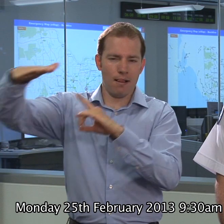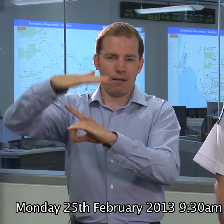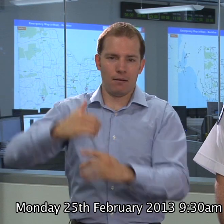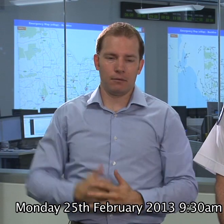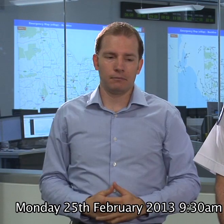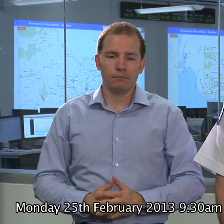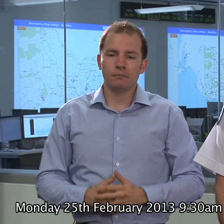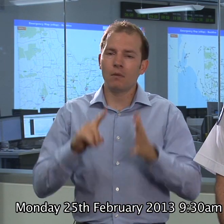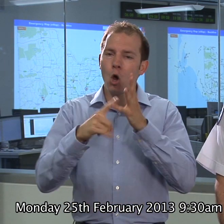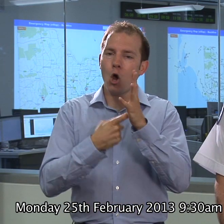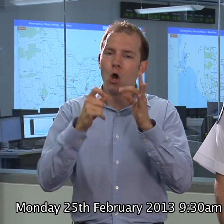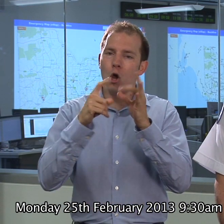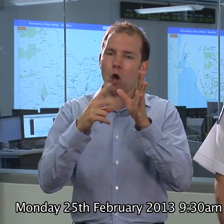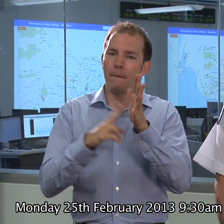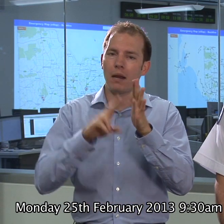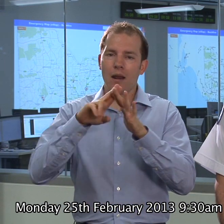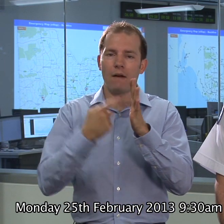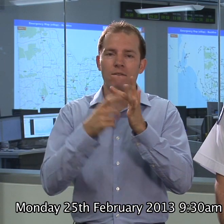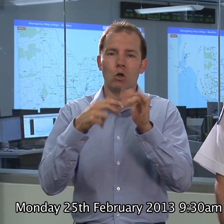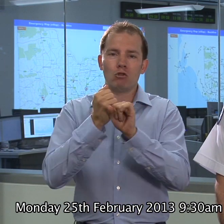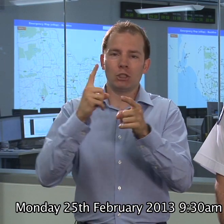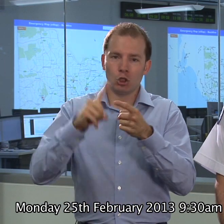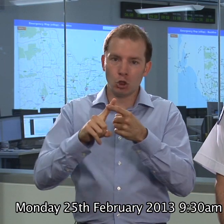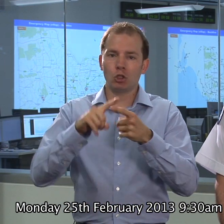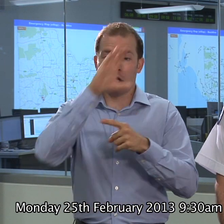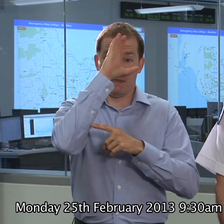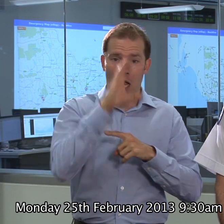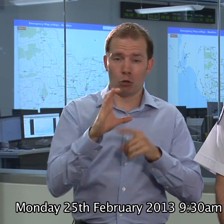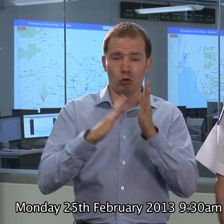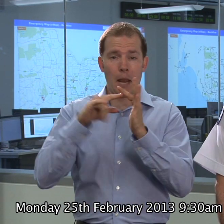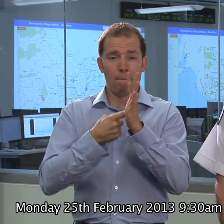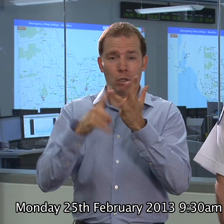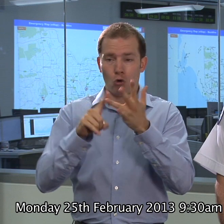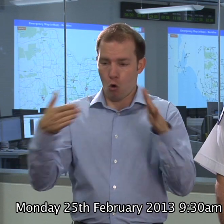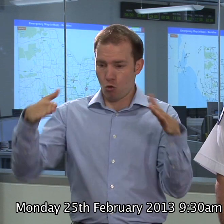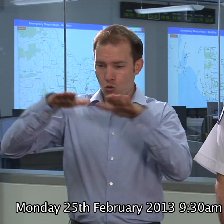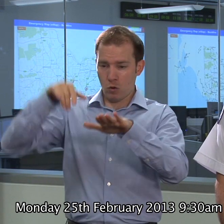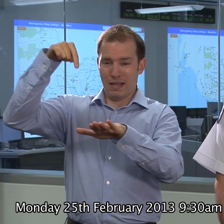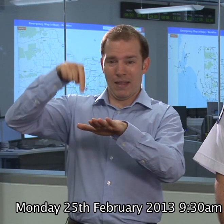The urban fringe, or what we call the urban rural interface is something we need to be very conscious of.